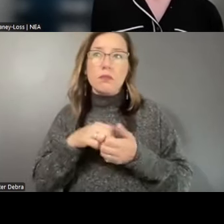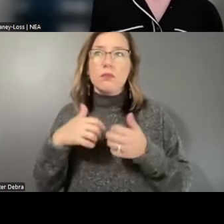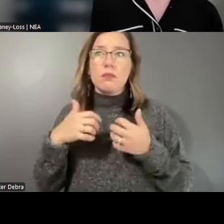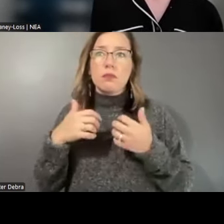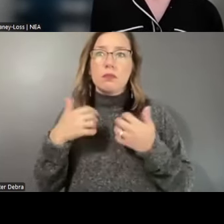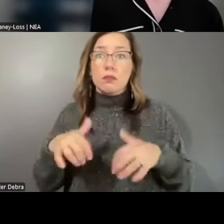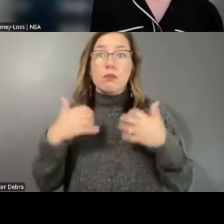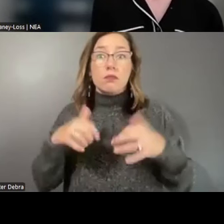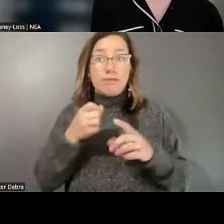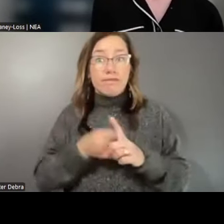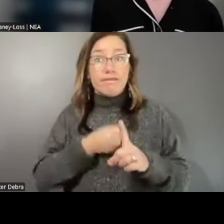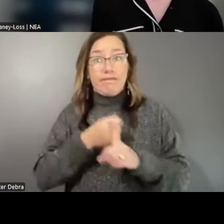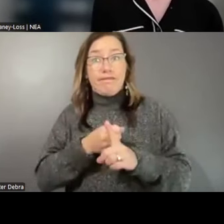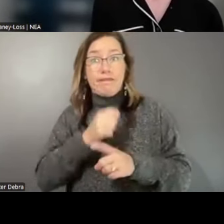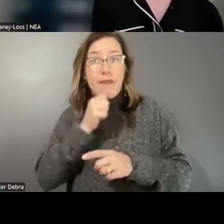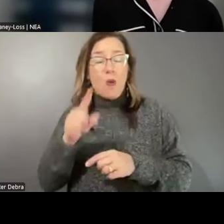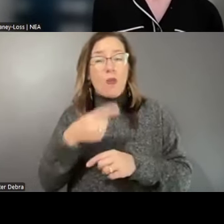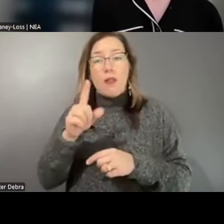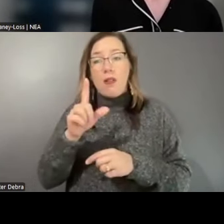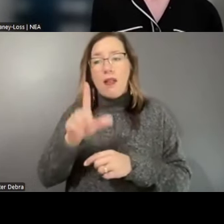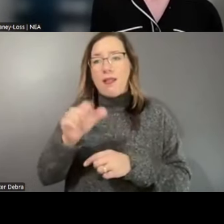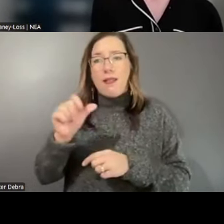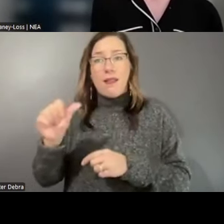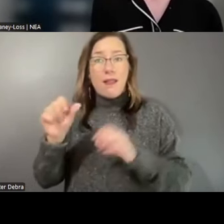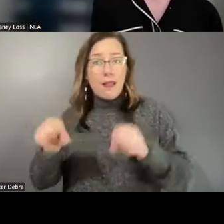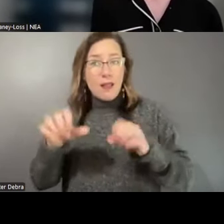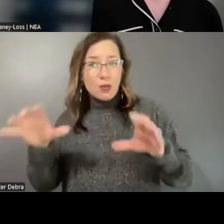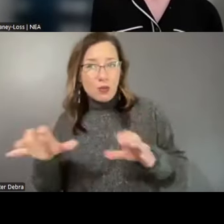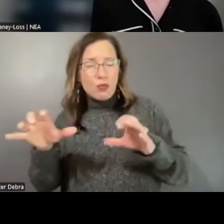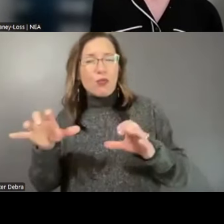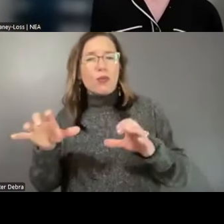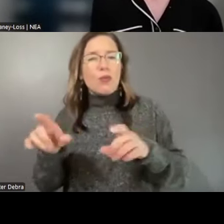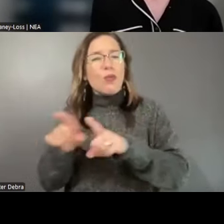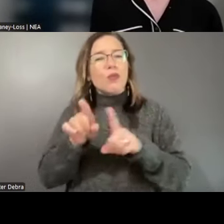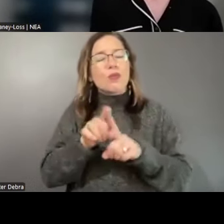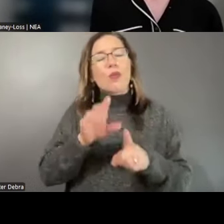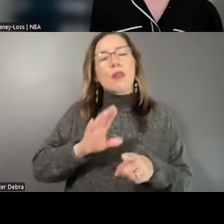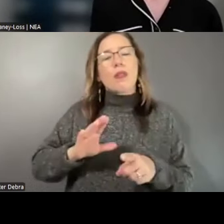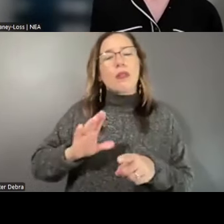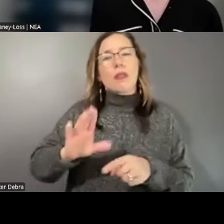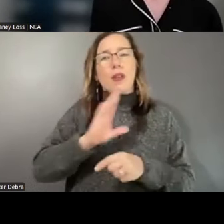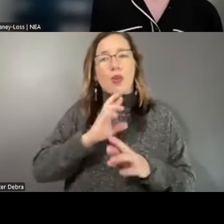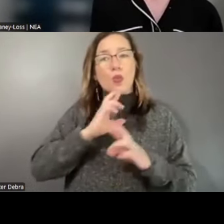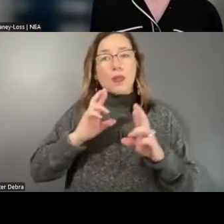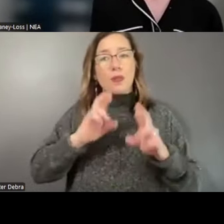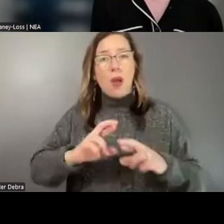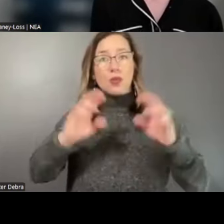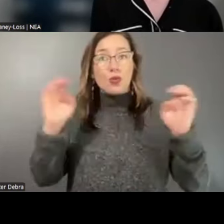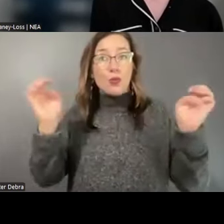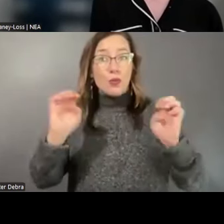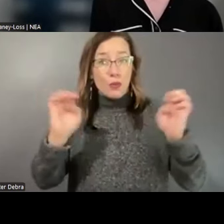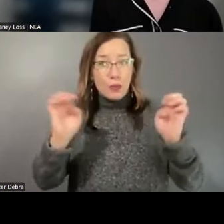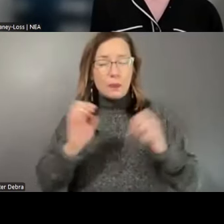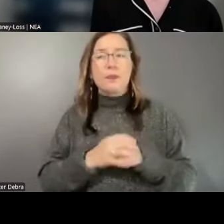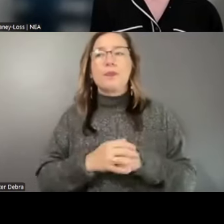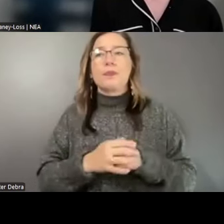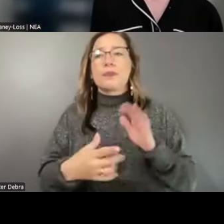impacted, not only what LAAs can do, but also how they respond to crisis. So for example,